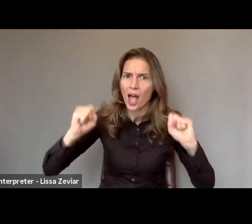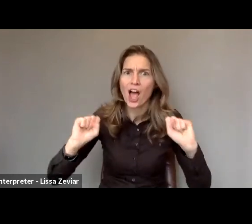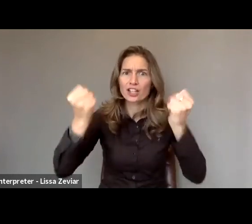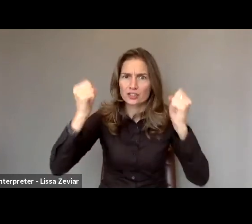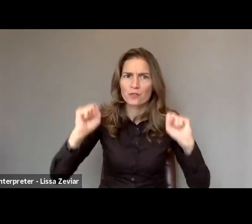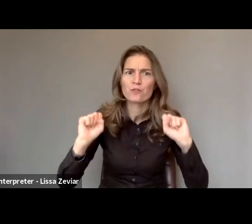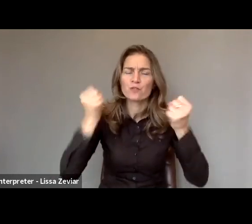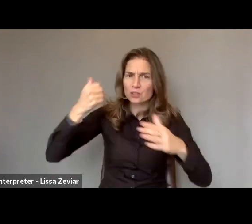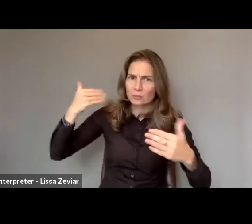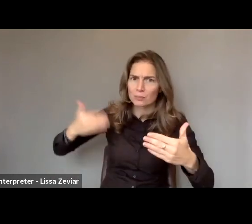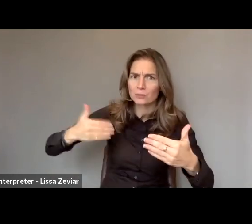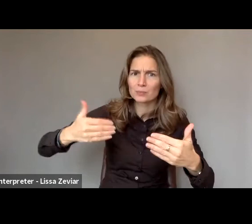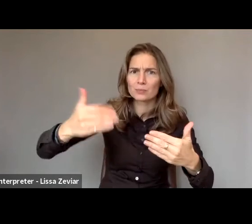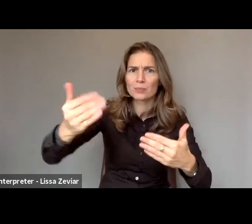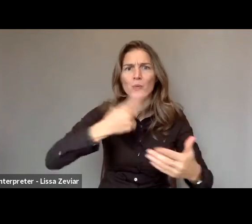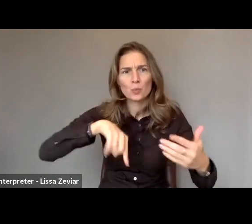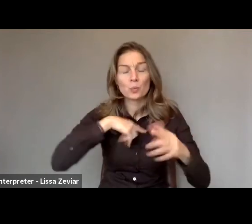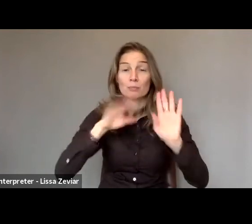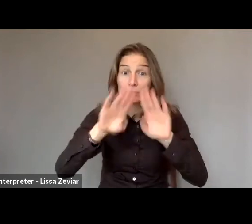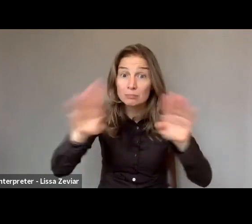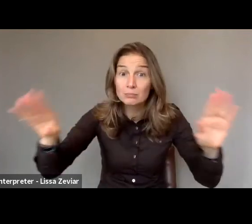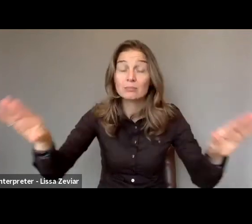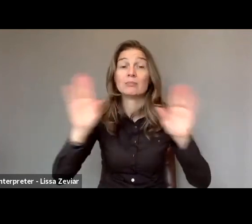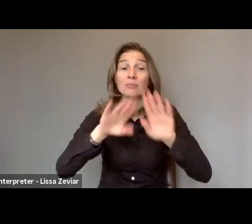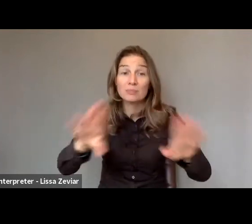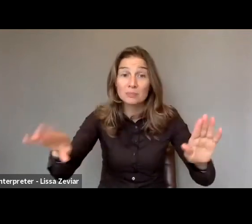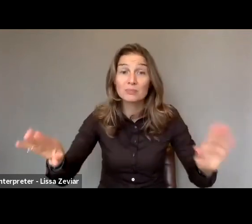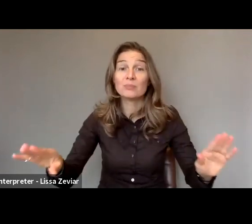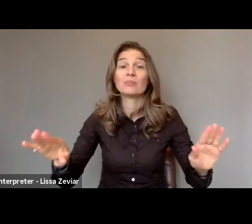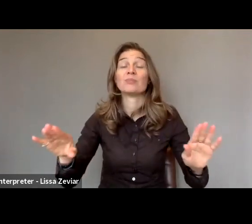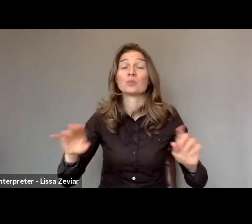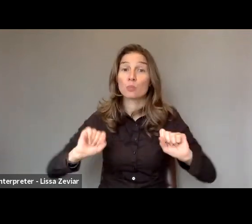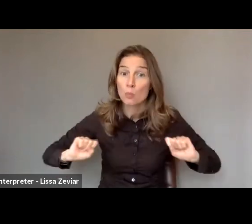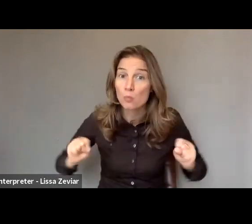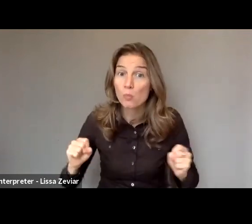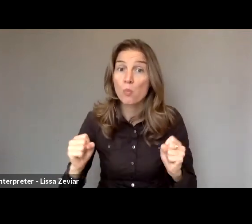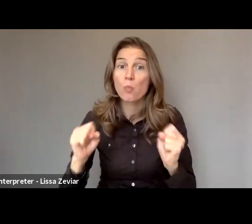We're mobilizing and call on you here to raise awareness